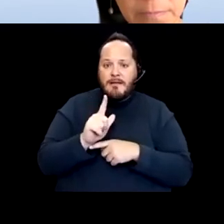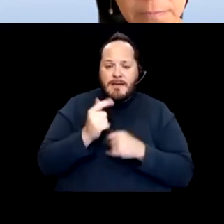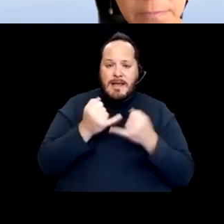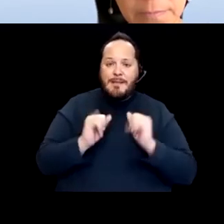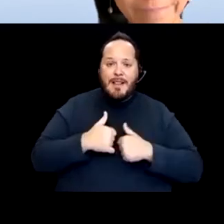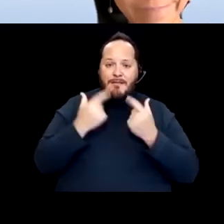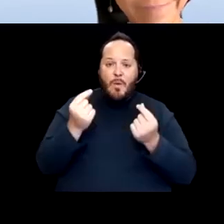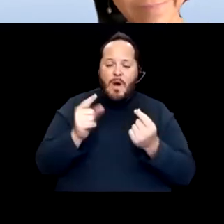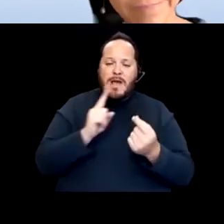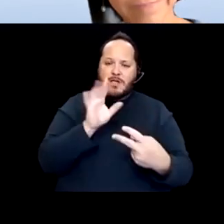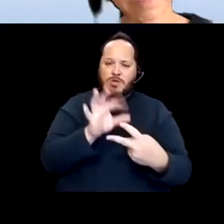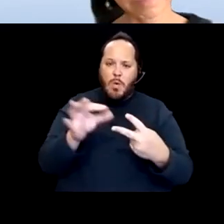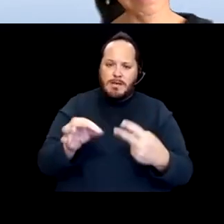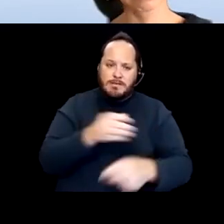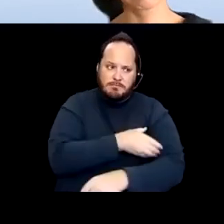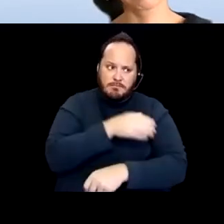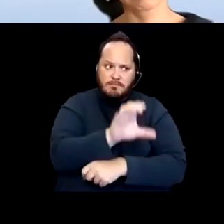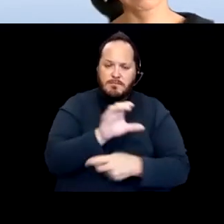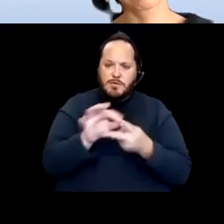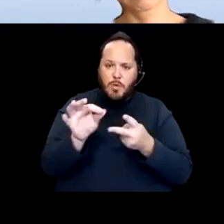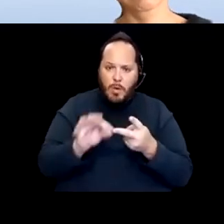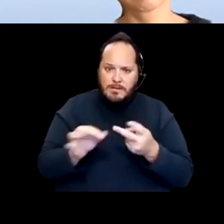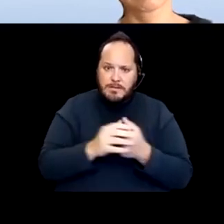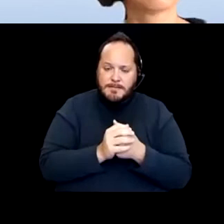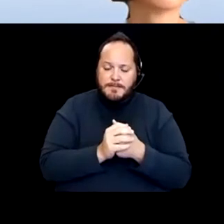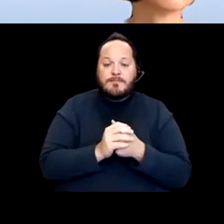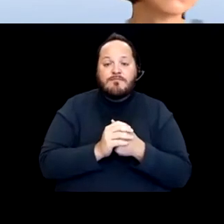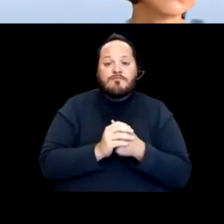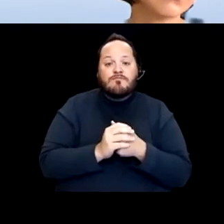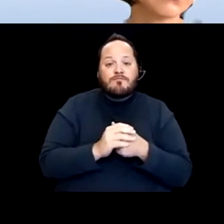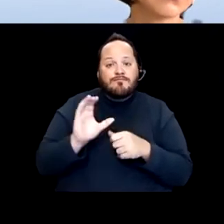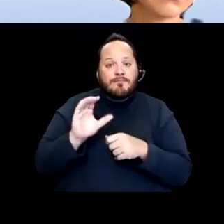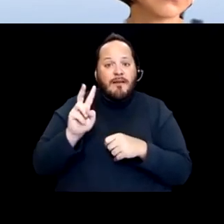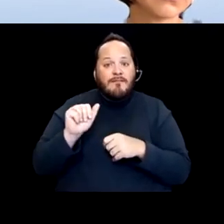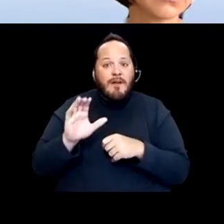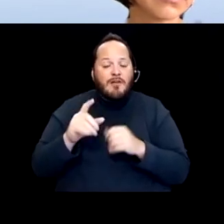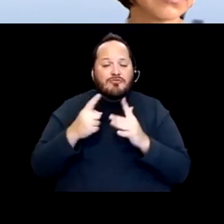And so when, when the CVAC started talking about people with disabilities